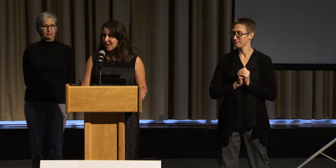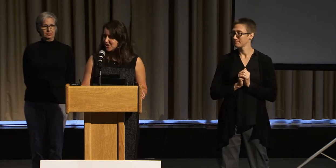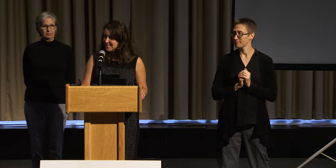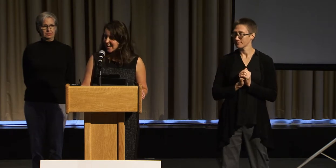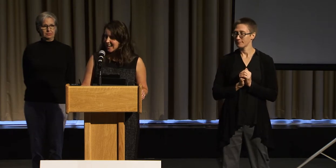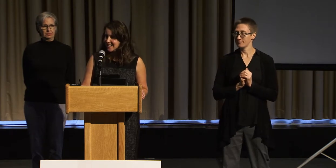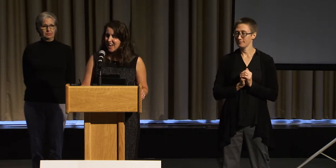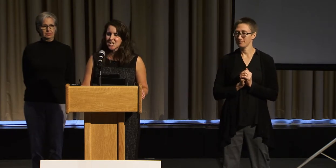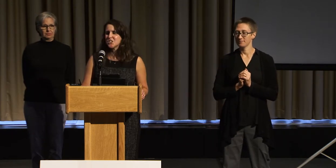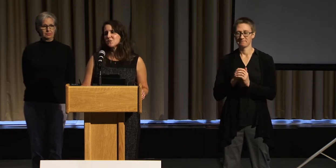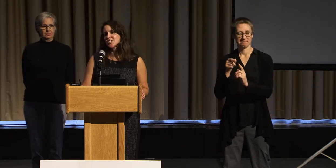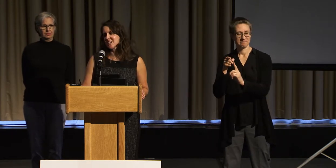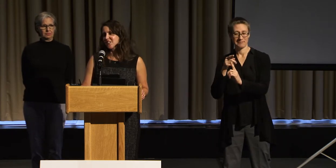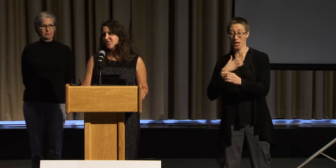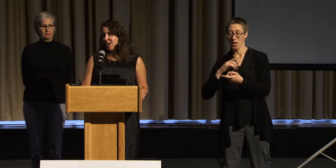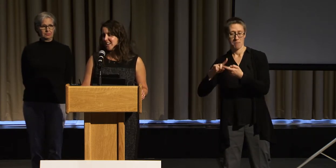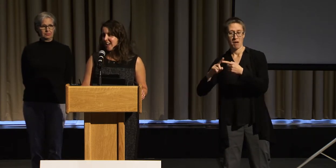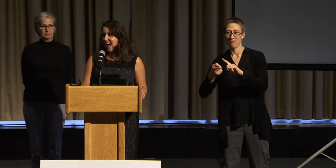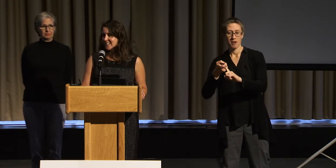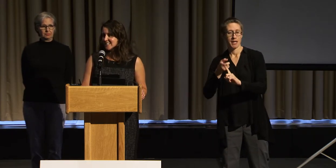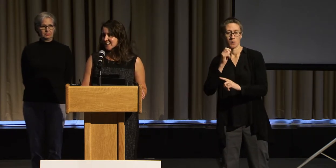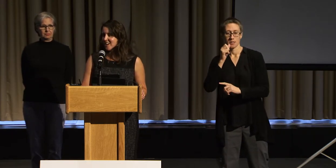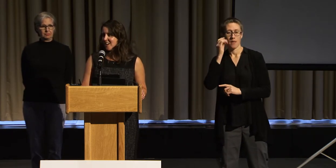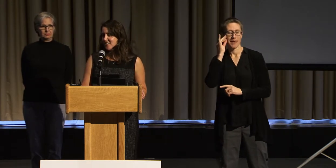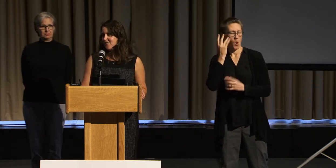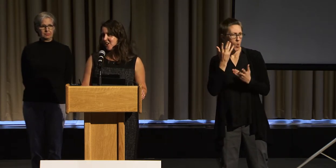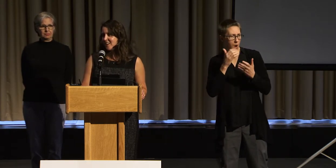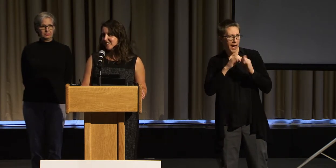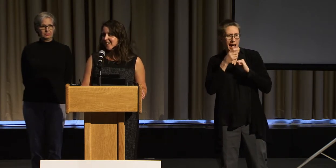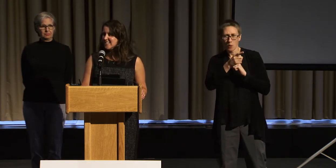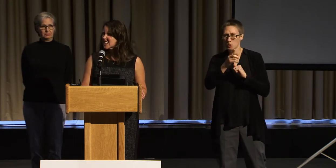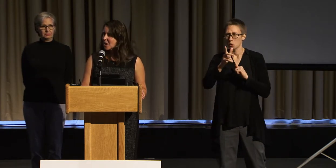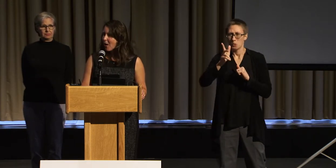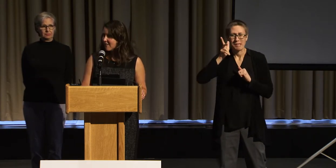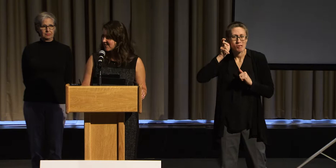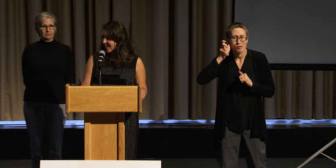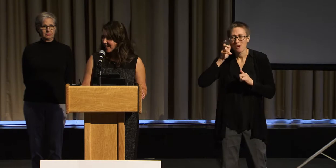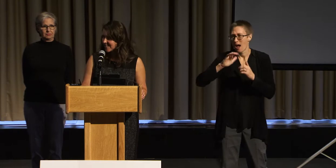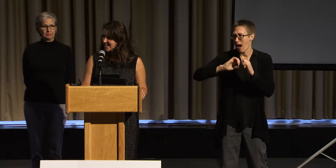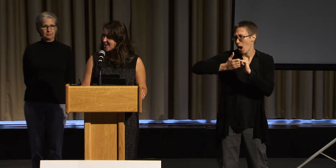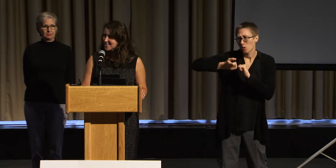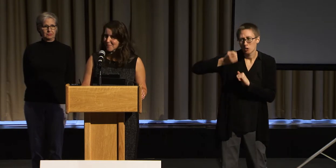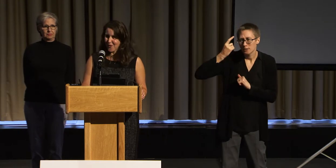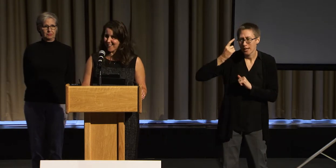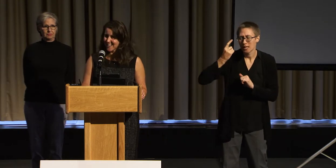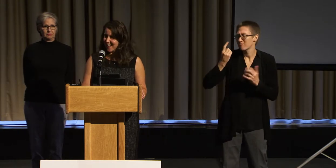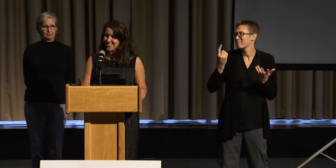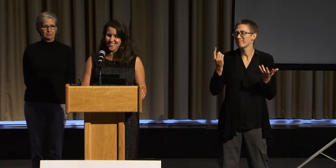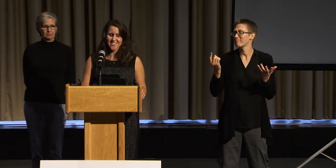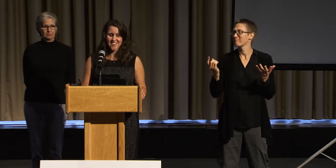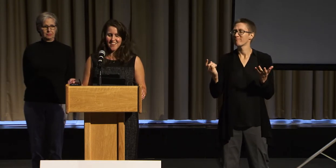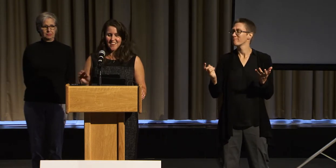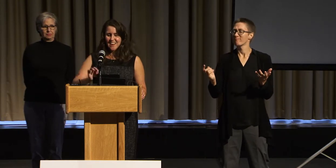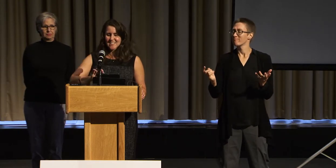understand-- she was just a friend asking another friend, let's go have fun. Let's go somewhere together.